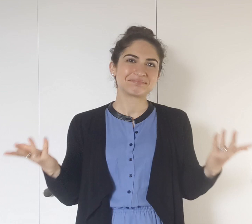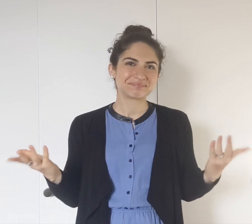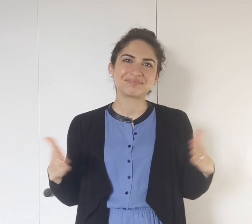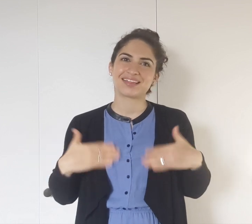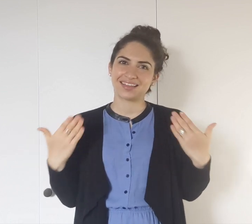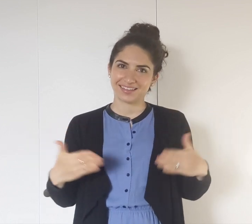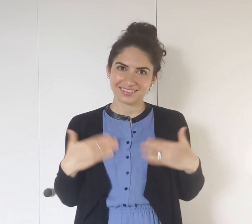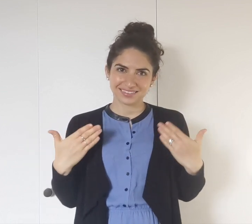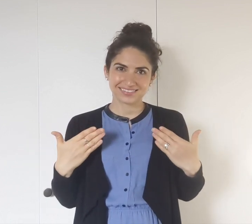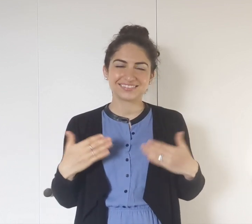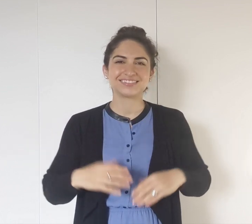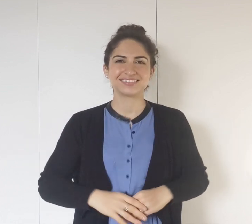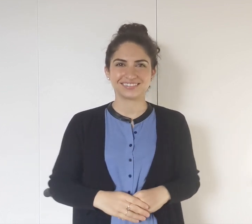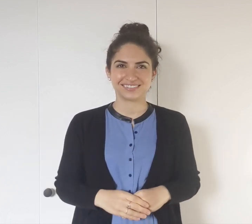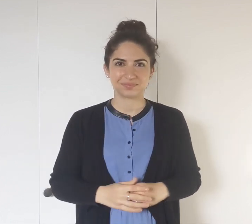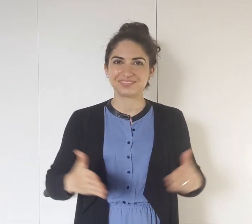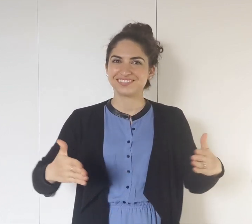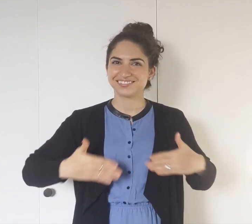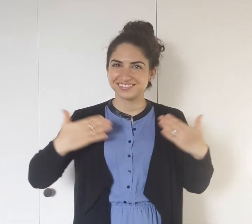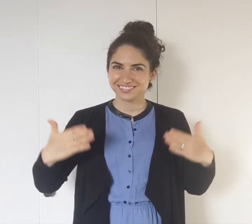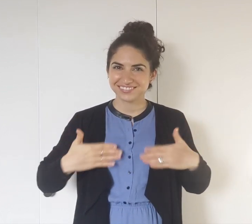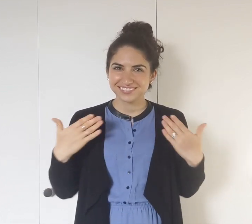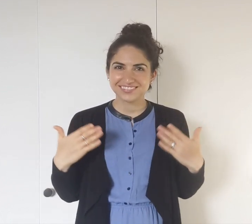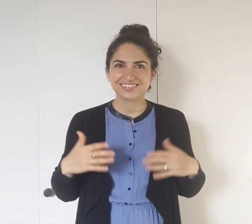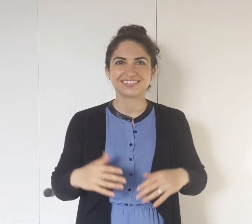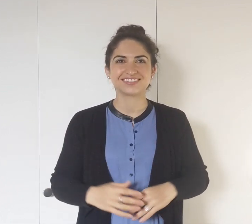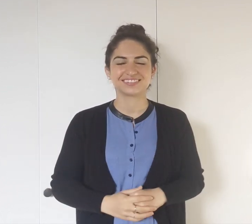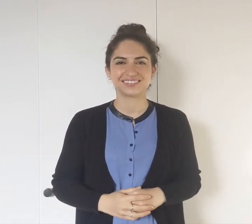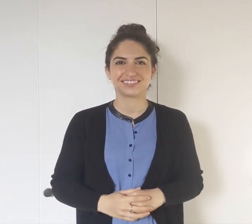HAPPY, HAPPY